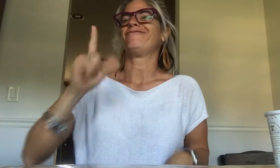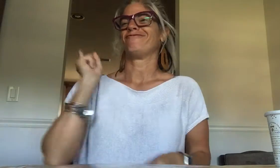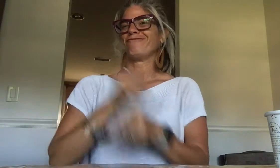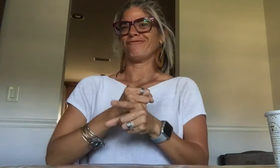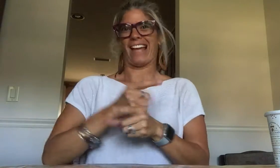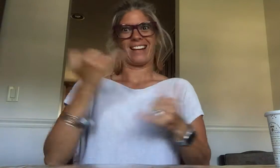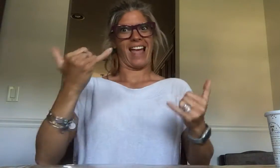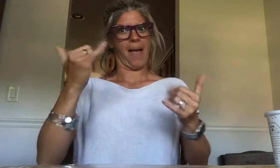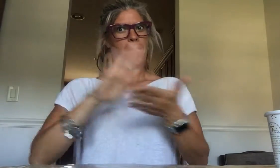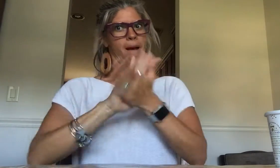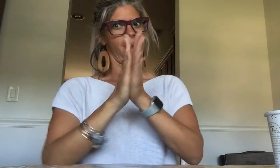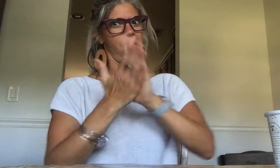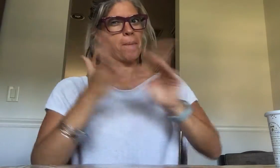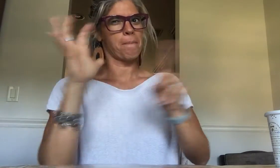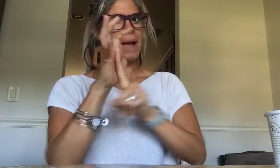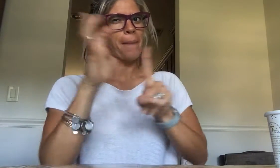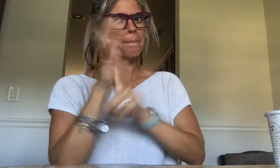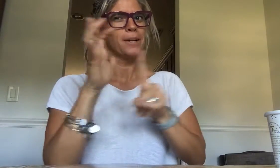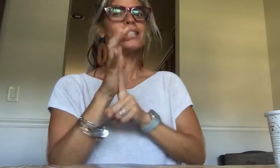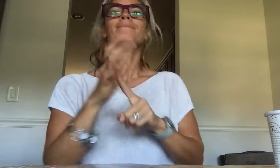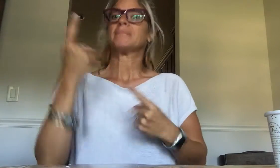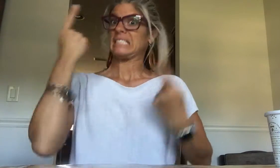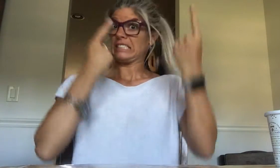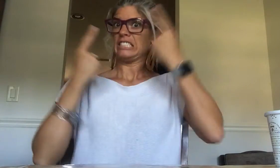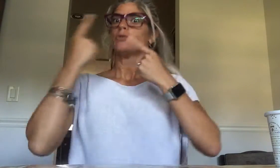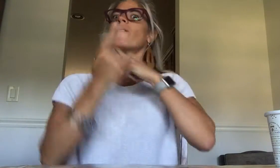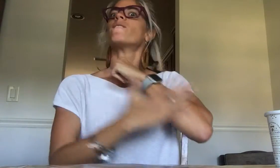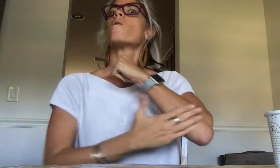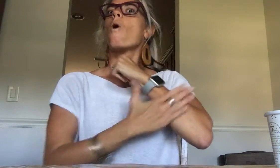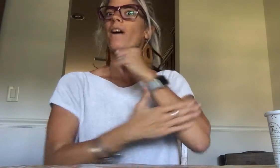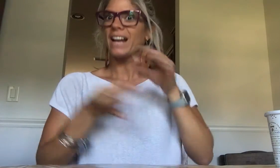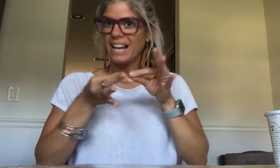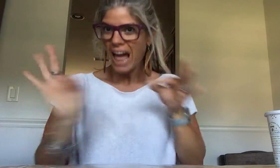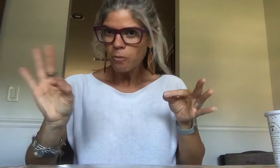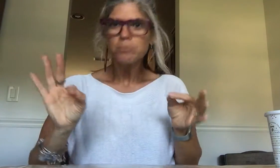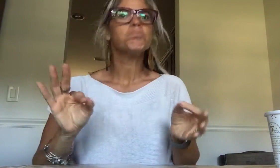Right! ASL has become popular and is considered a foreign language